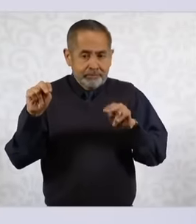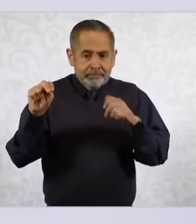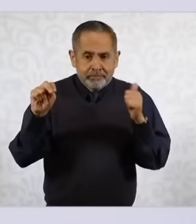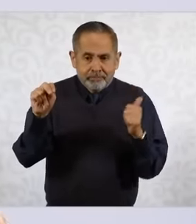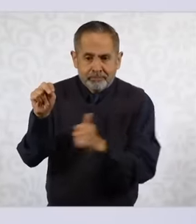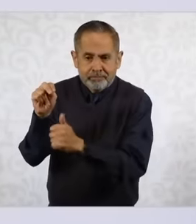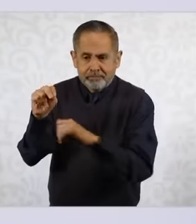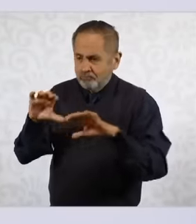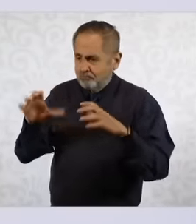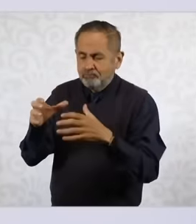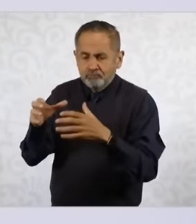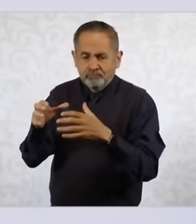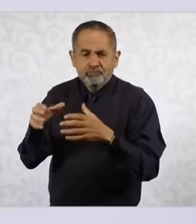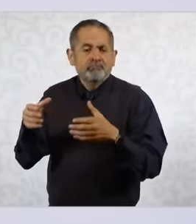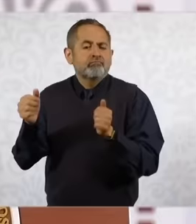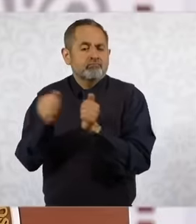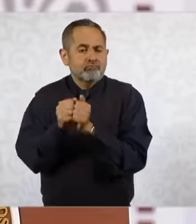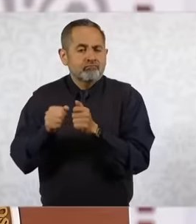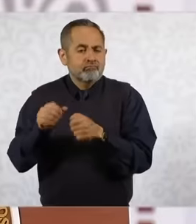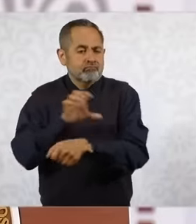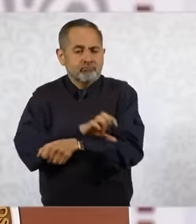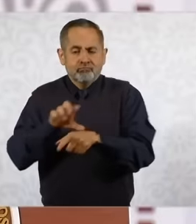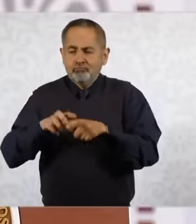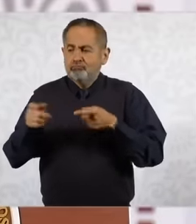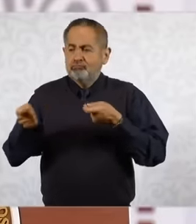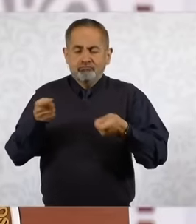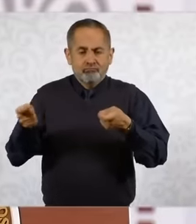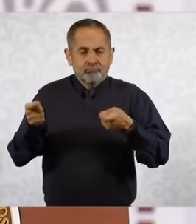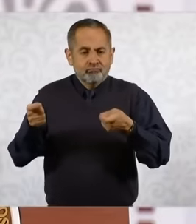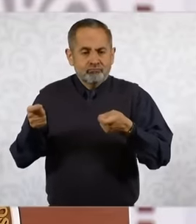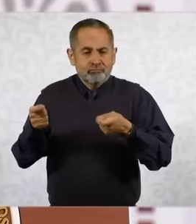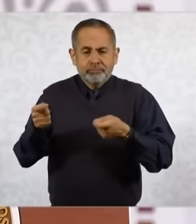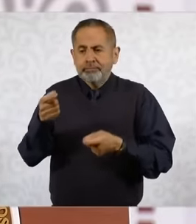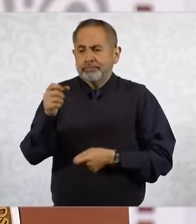there is a very important coordination between the guard, the Ministry of Defense, the